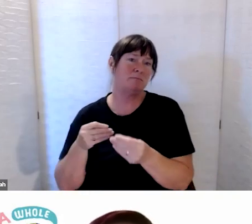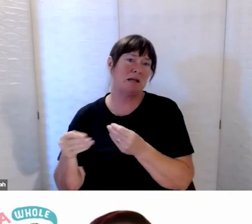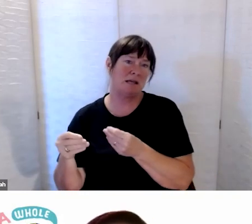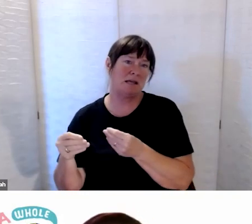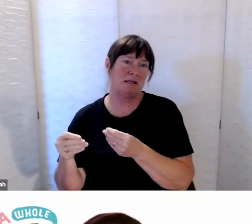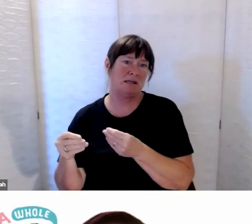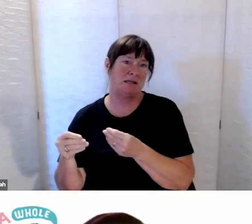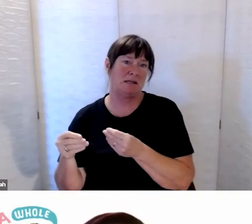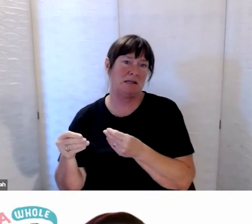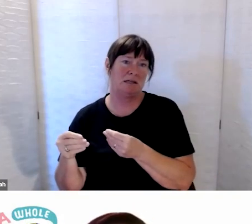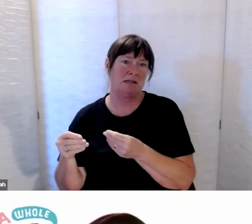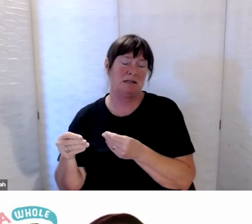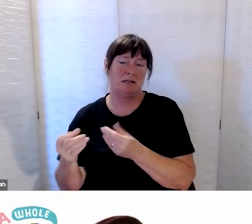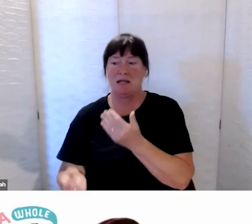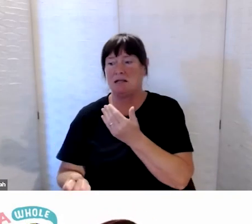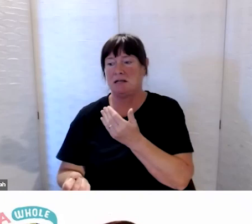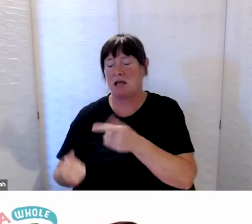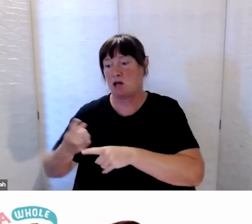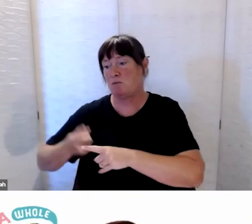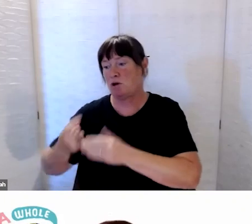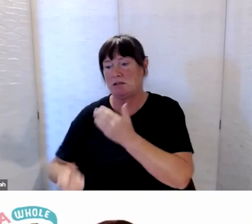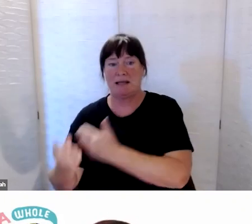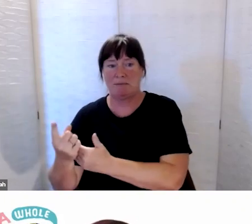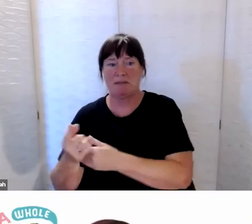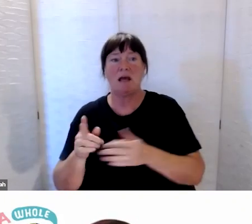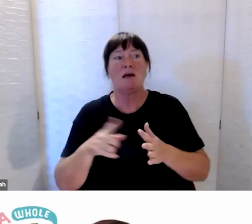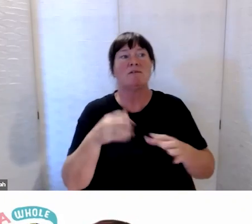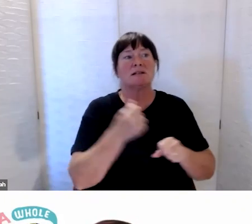So for example, purchasing a generator